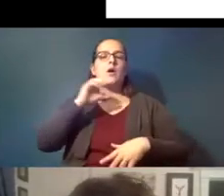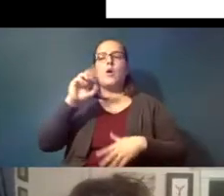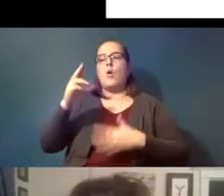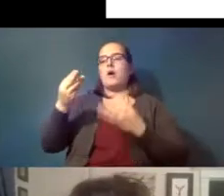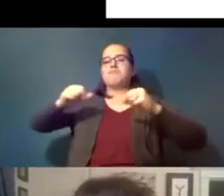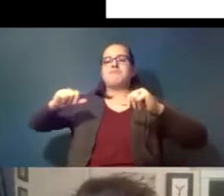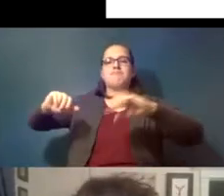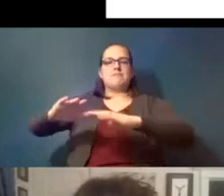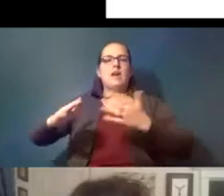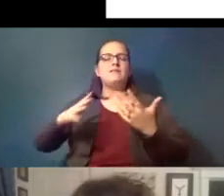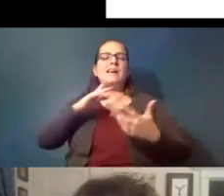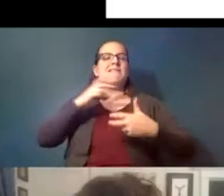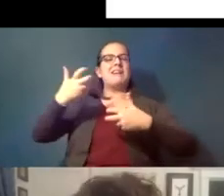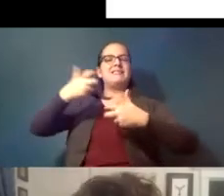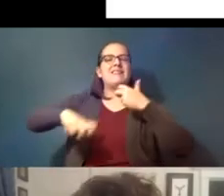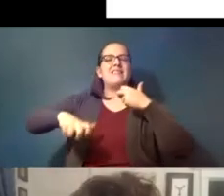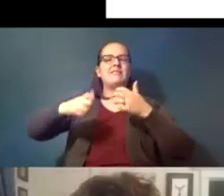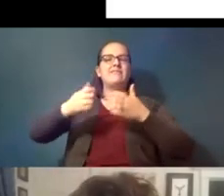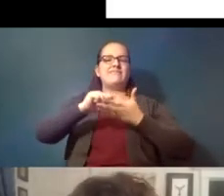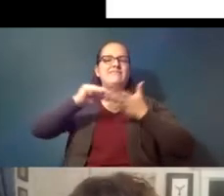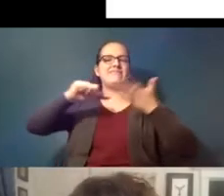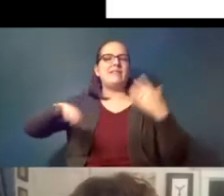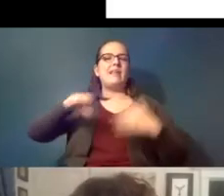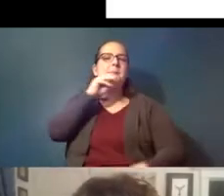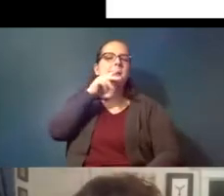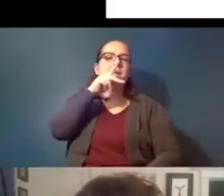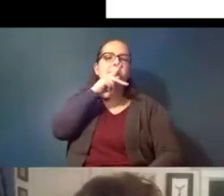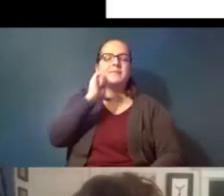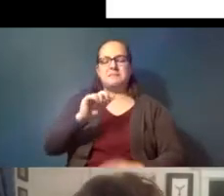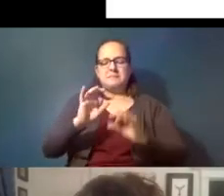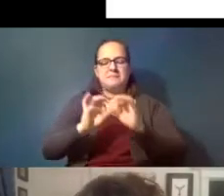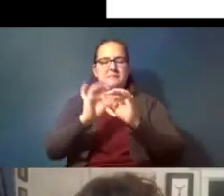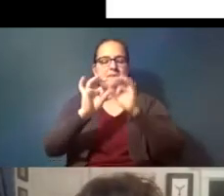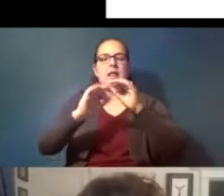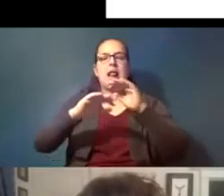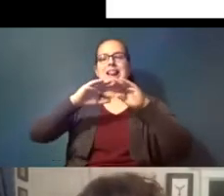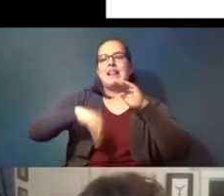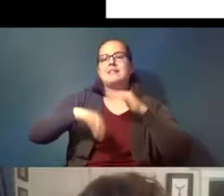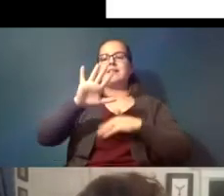it's difficult to remove microplastics they're small they're less than five millimeters in size